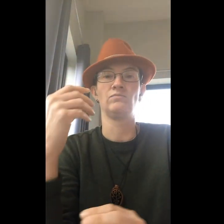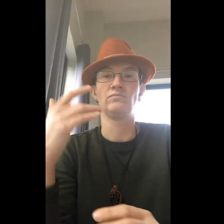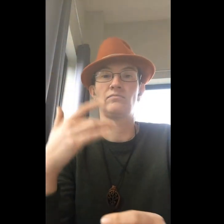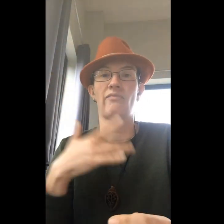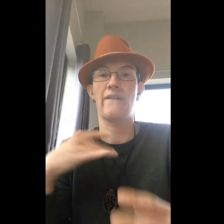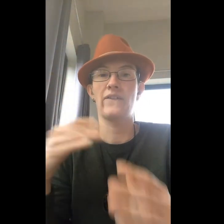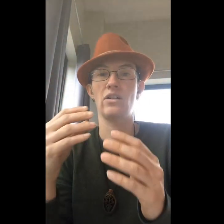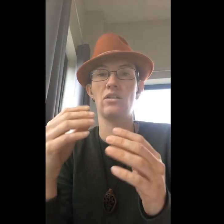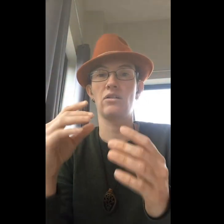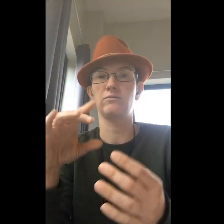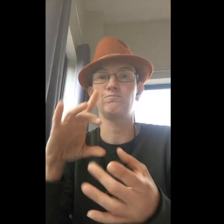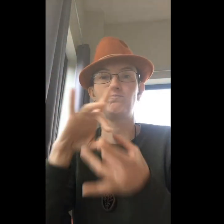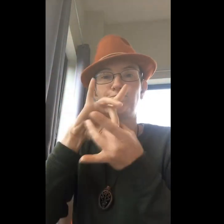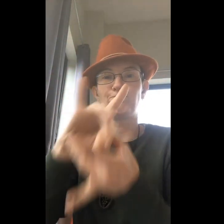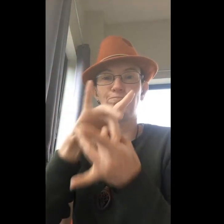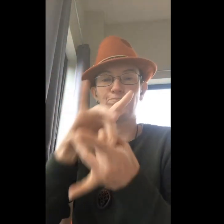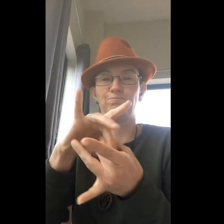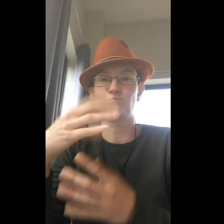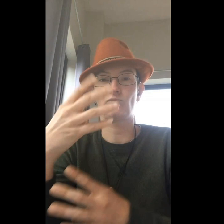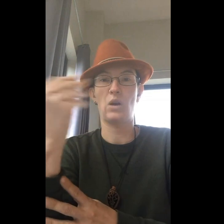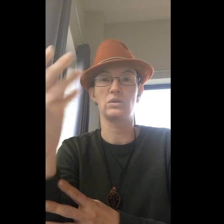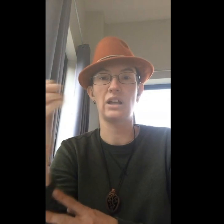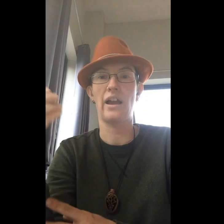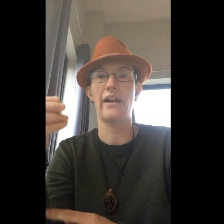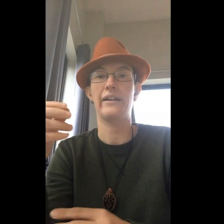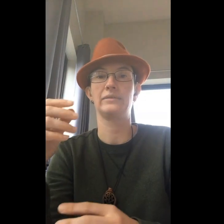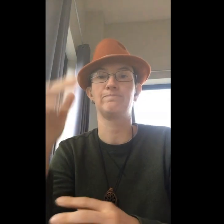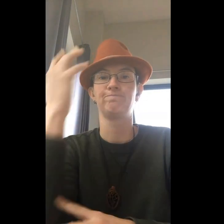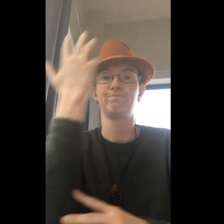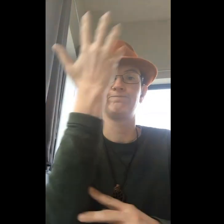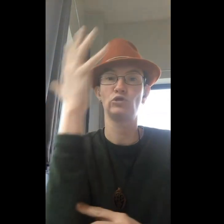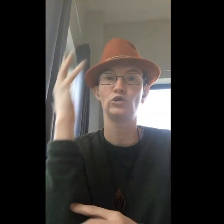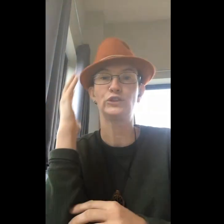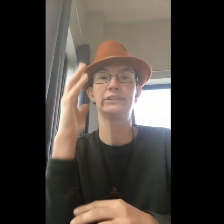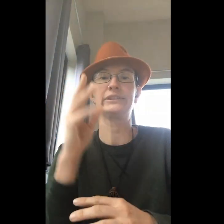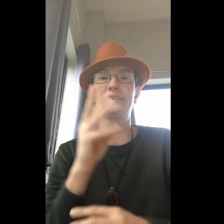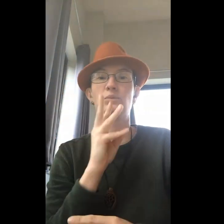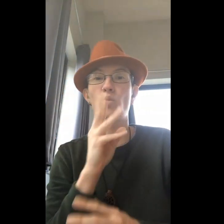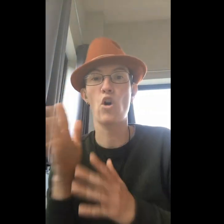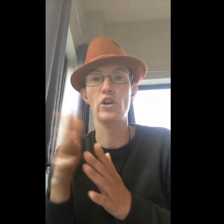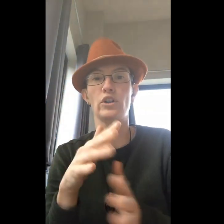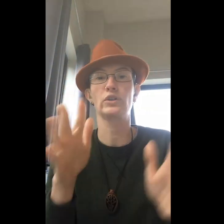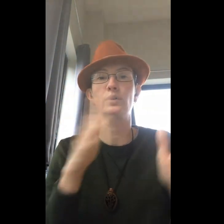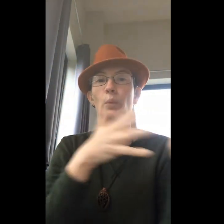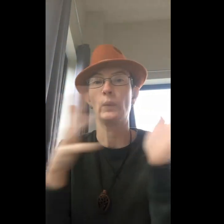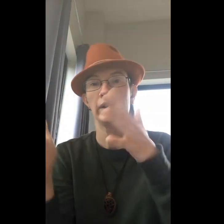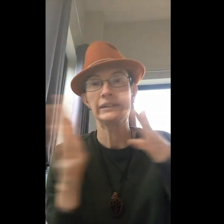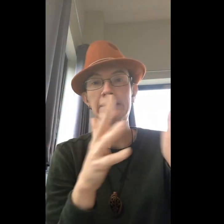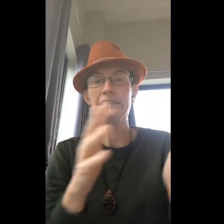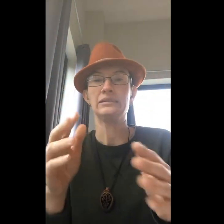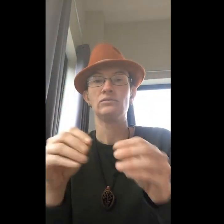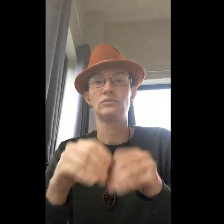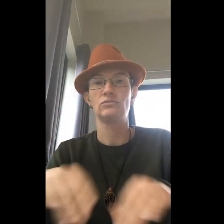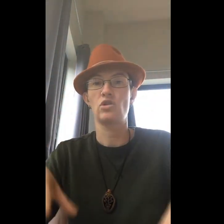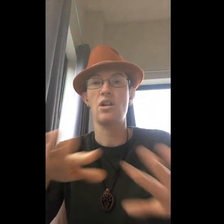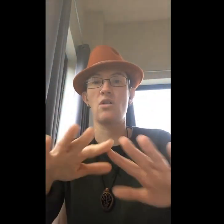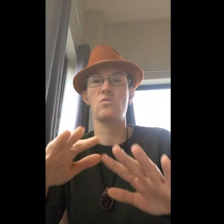My relationship with things outside like the trees, water, the wind, the ground.